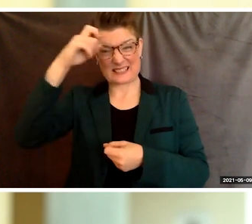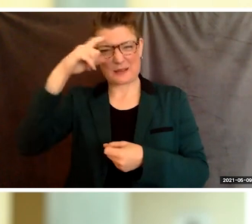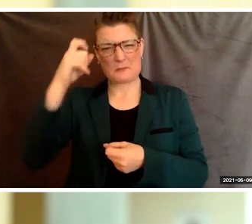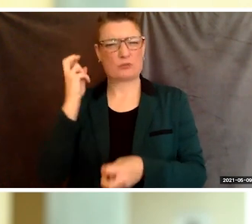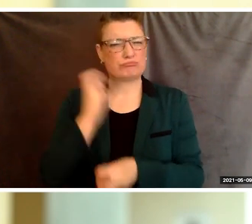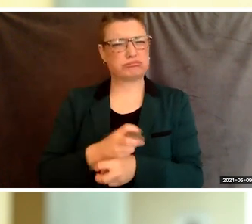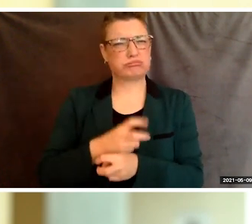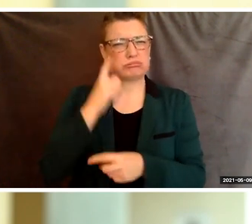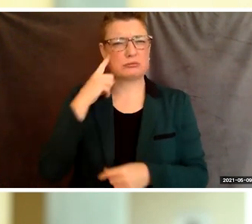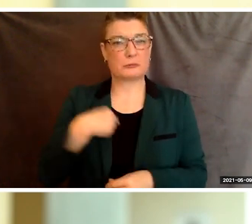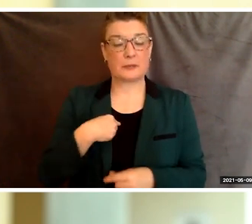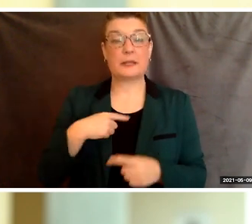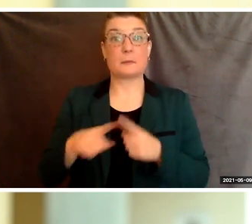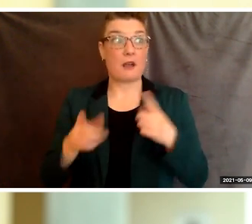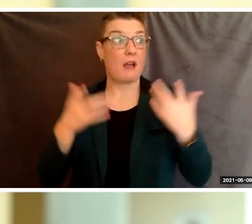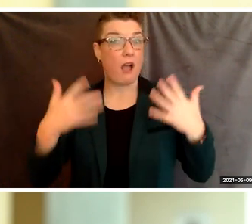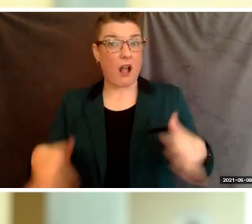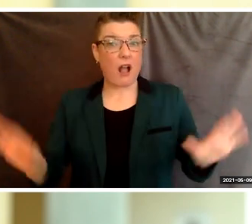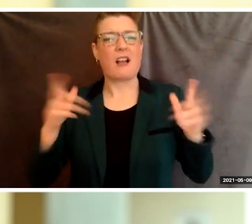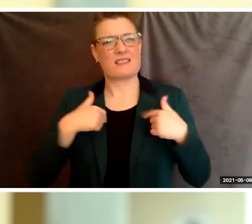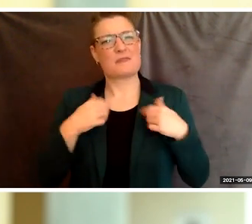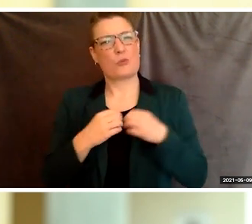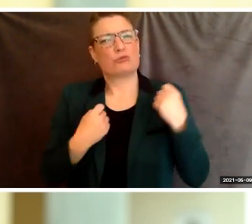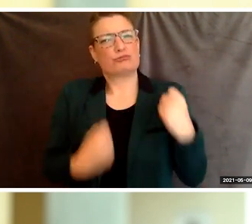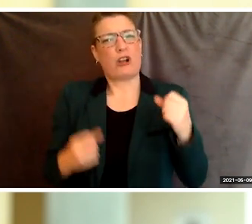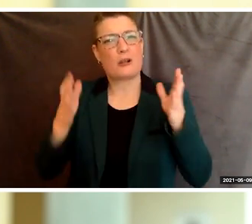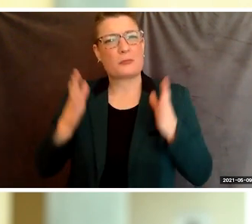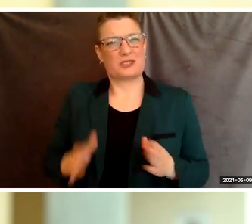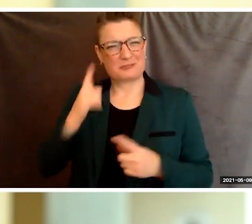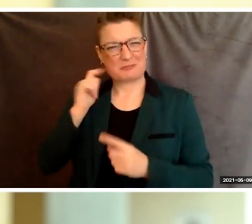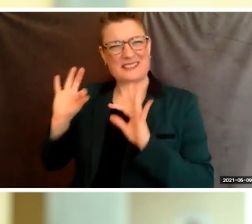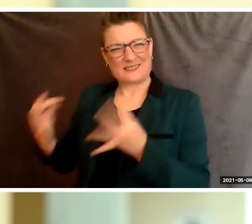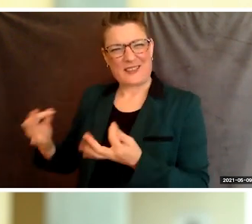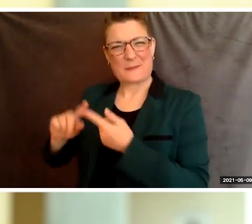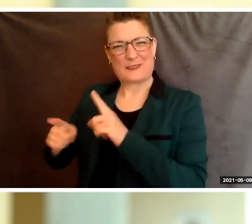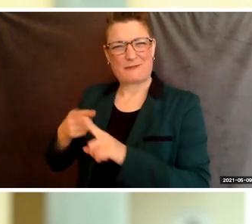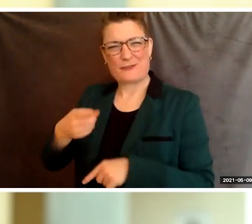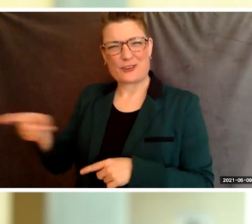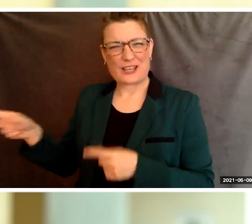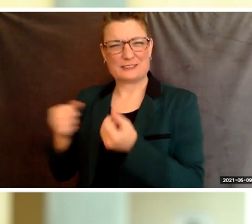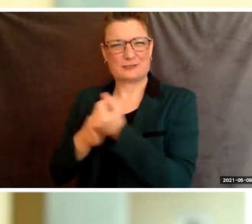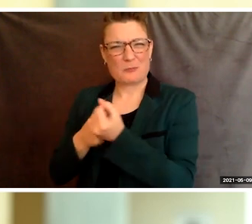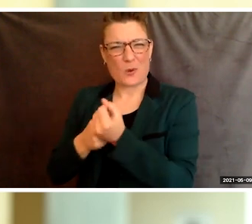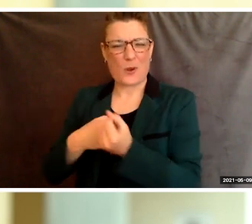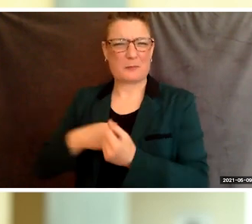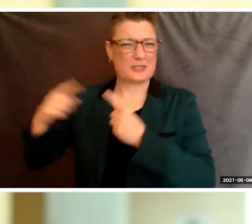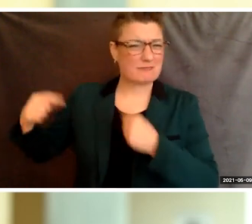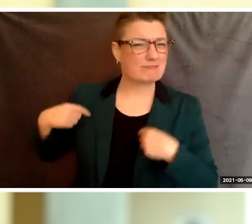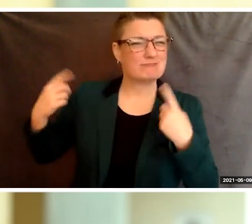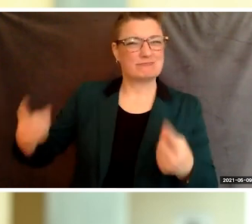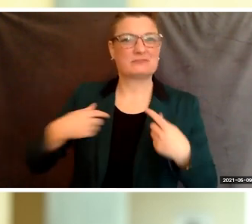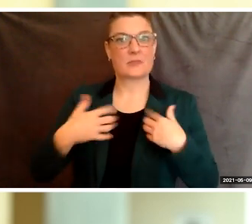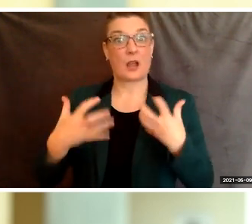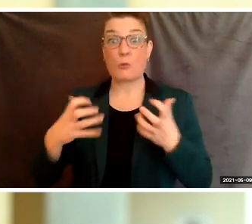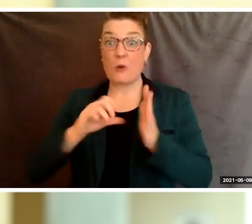and I owe that to my family and friends. They have supported me every single step of the way, and I want to emphasize the importance